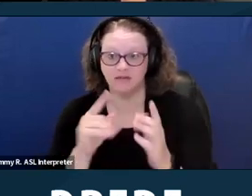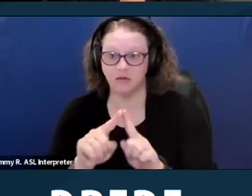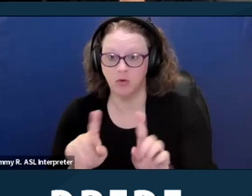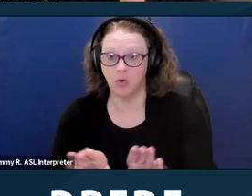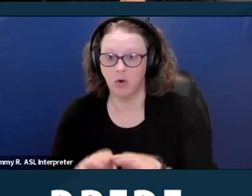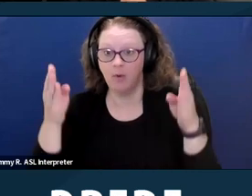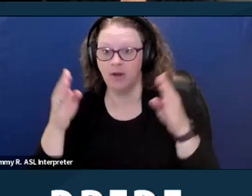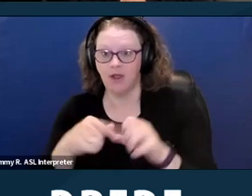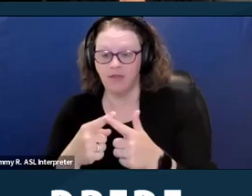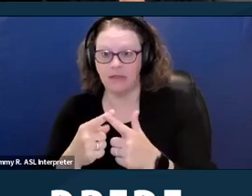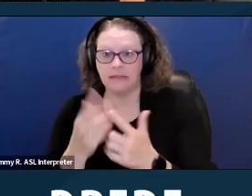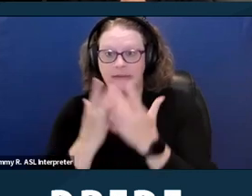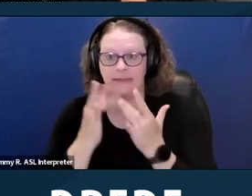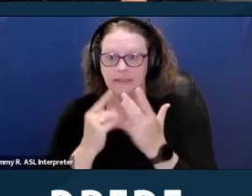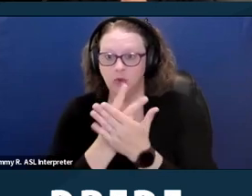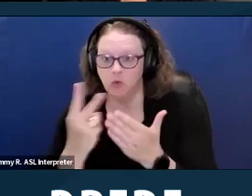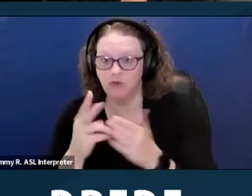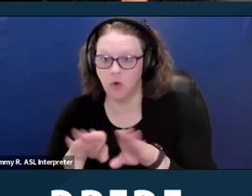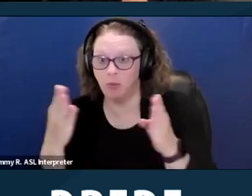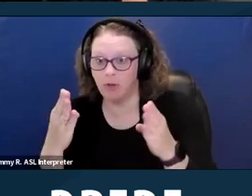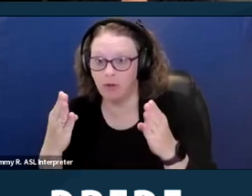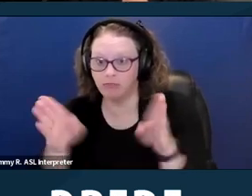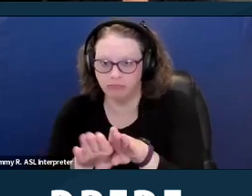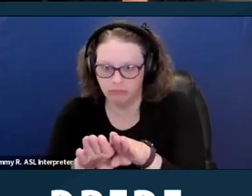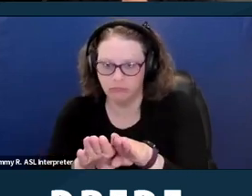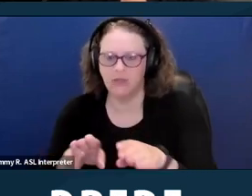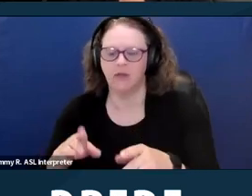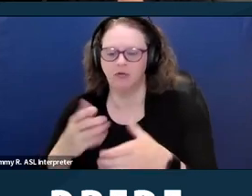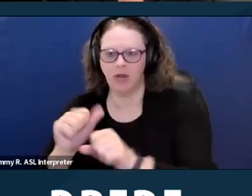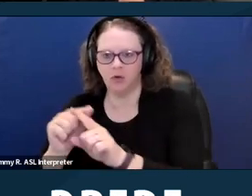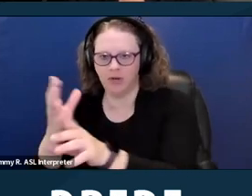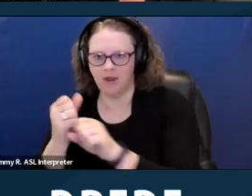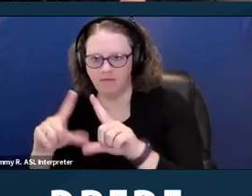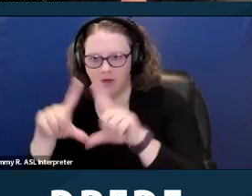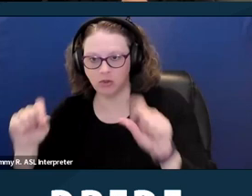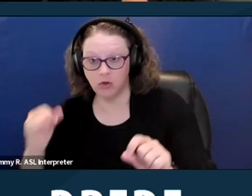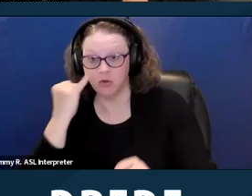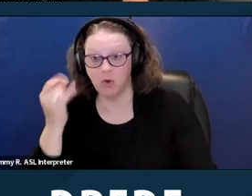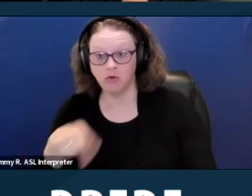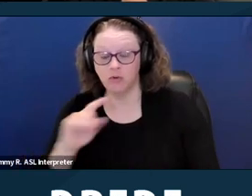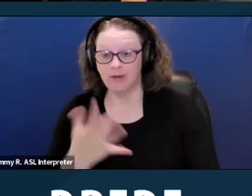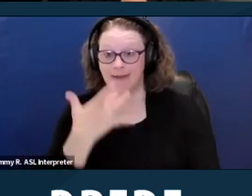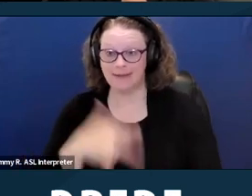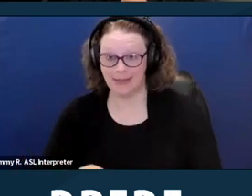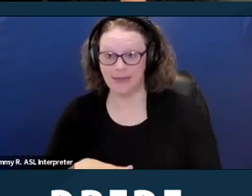for people to try to get a voucher. And then also if you are one of the lucky ones to get a voucher, they are time limited.